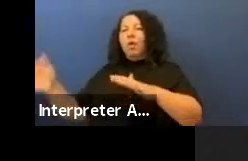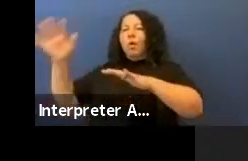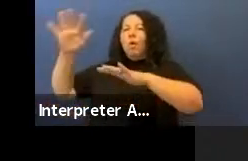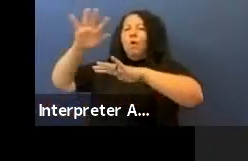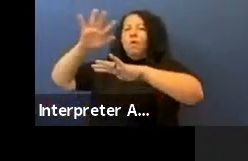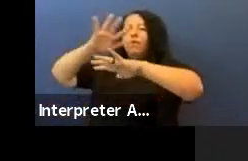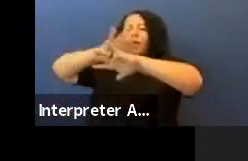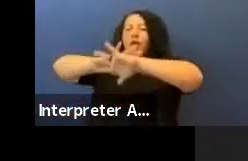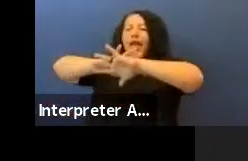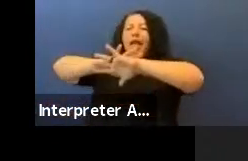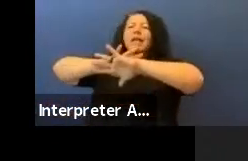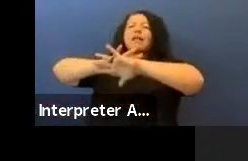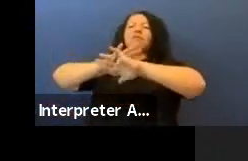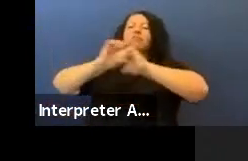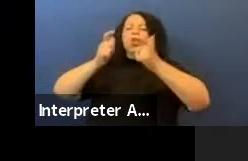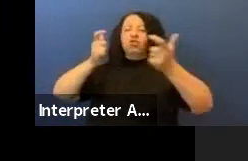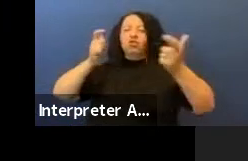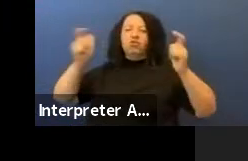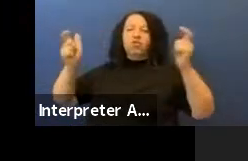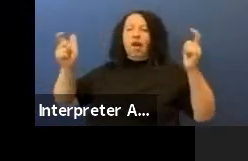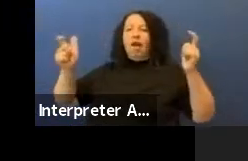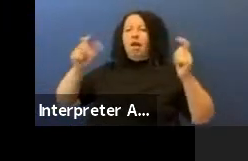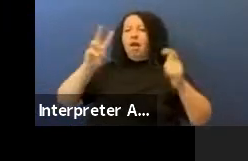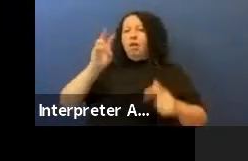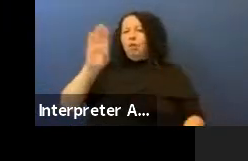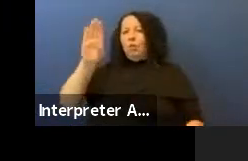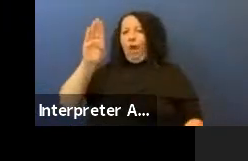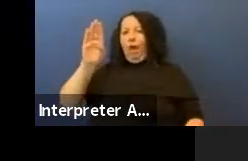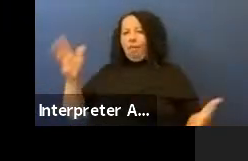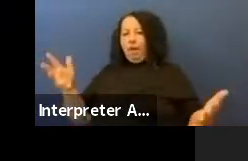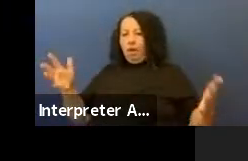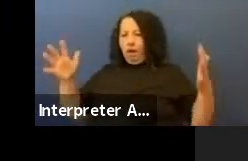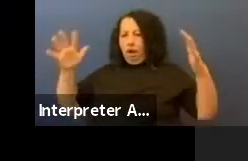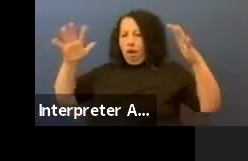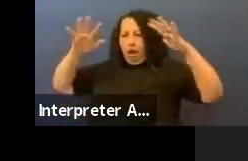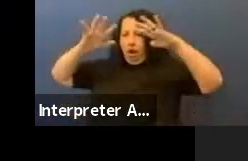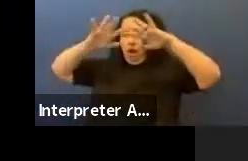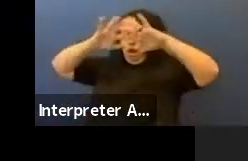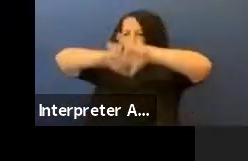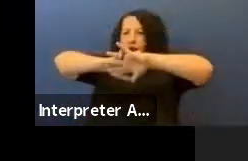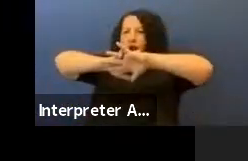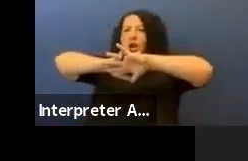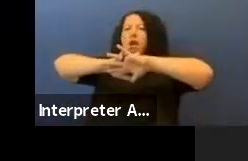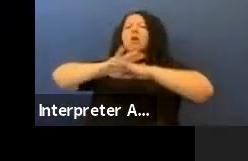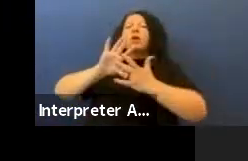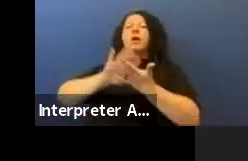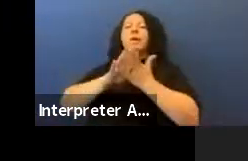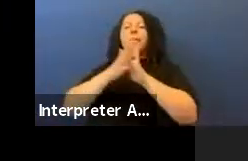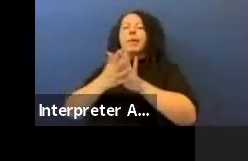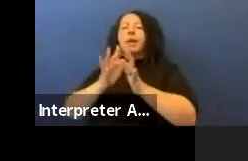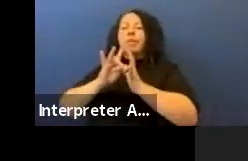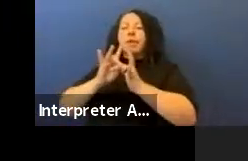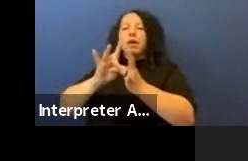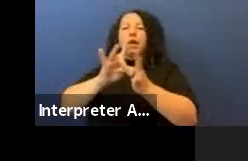and it is enmeshing us all and if you look at an aerial view of